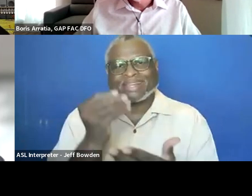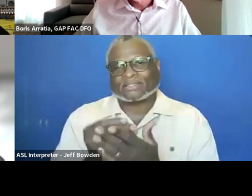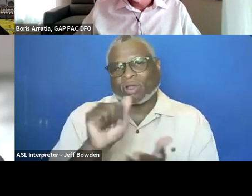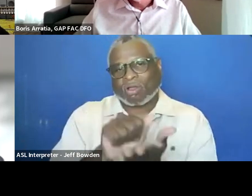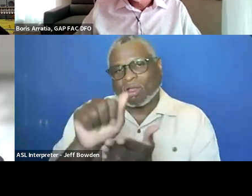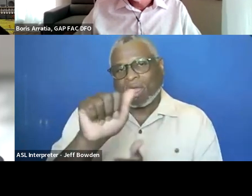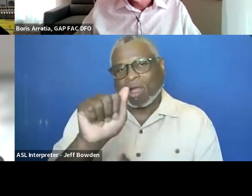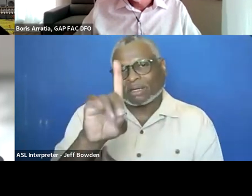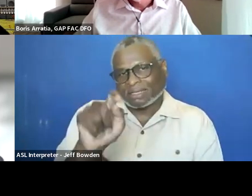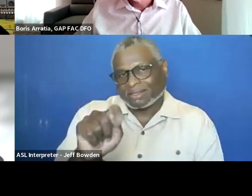like dollar amounts and dates.